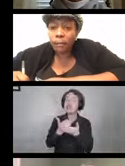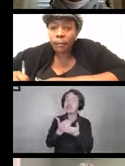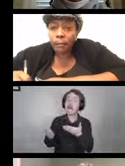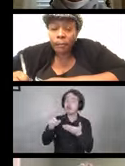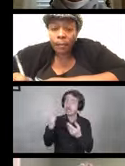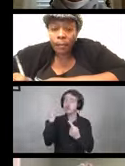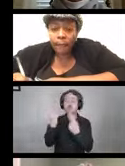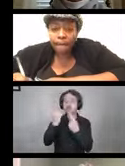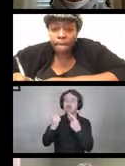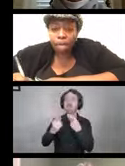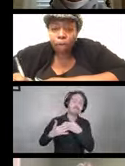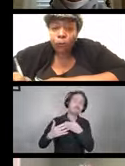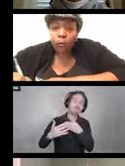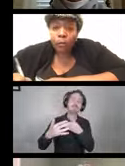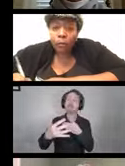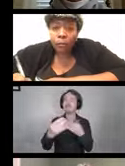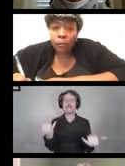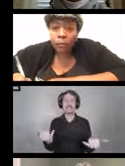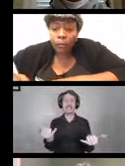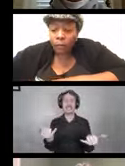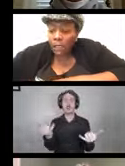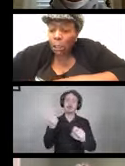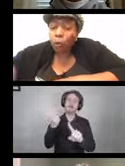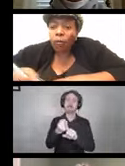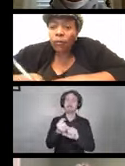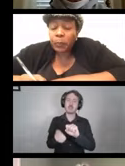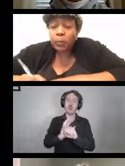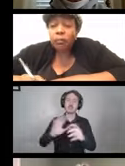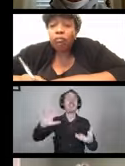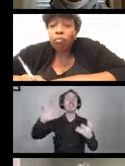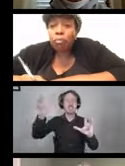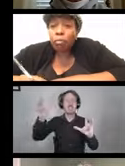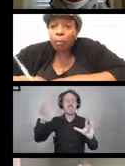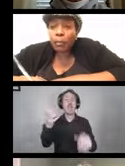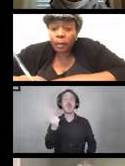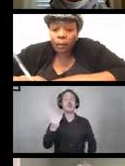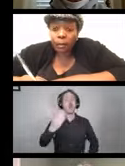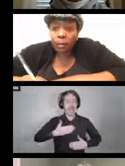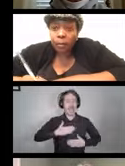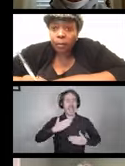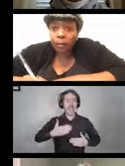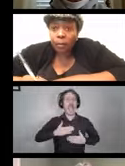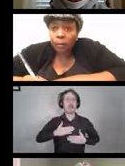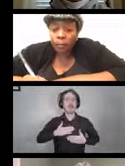as we move through this COVID-19 crisis. We're happy to have pulled this together.